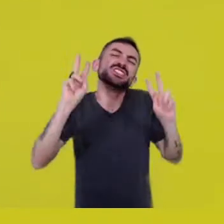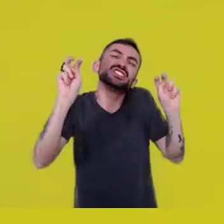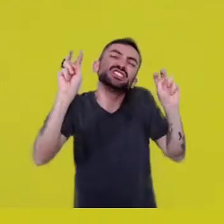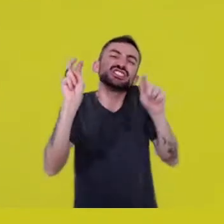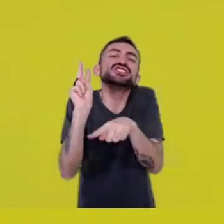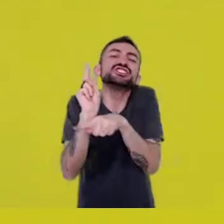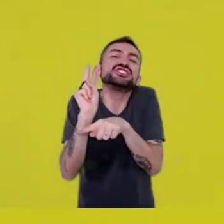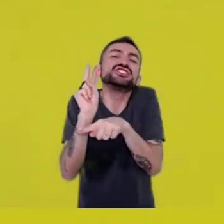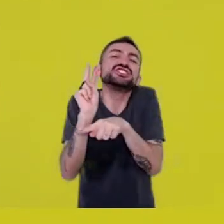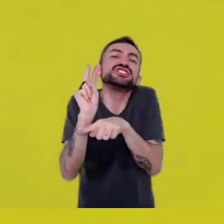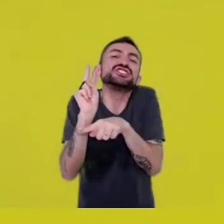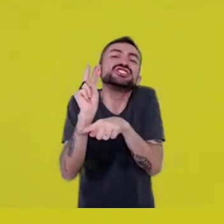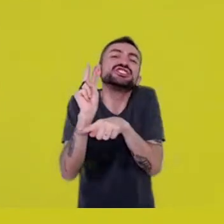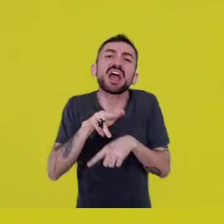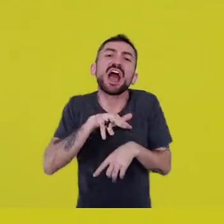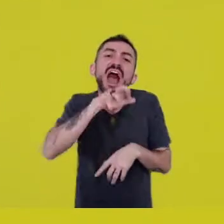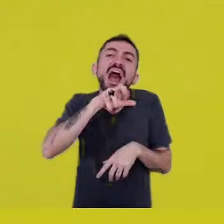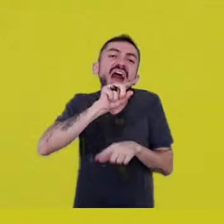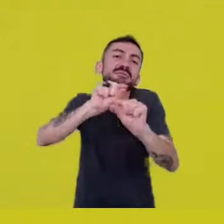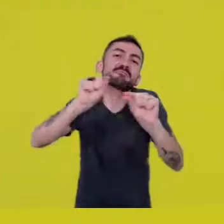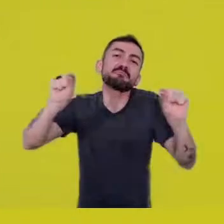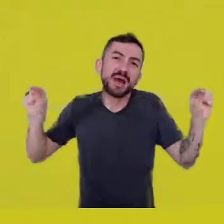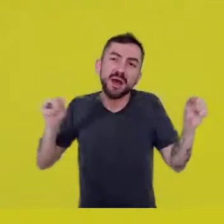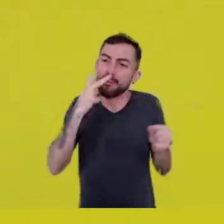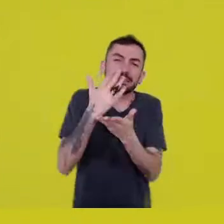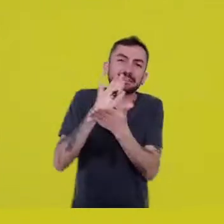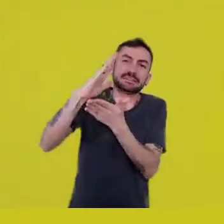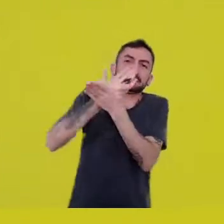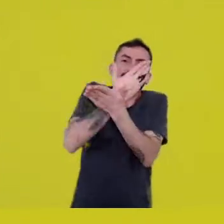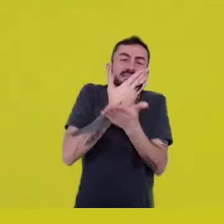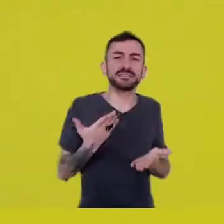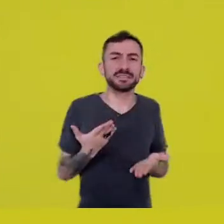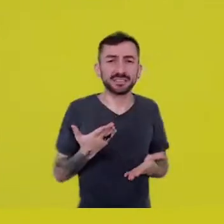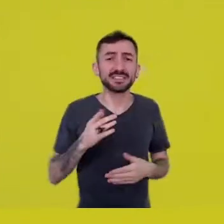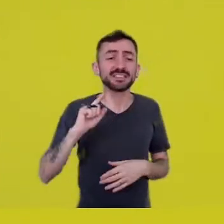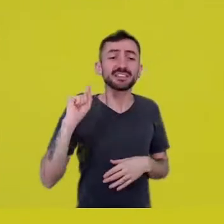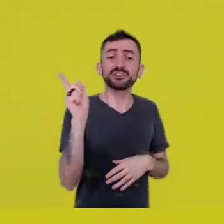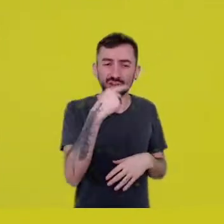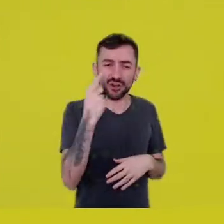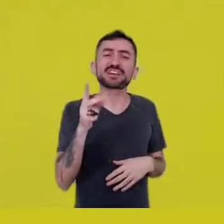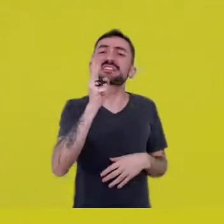the animal world. So... we create so many metaphors of the world